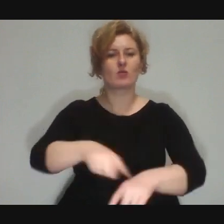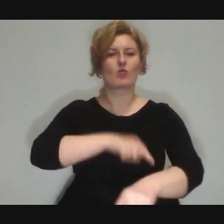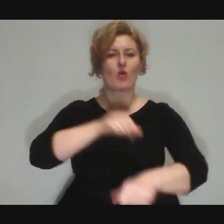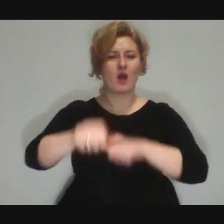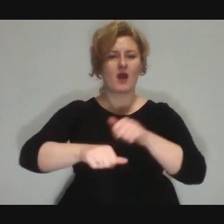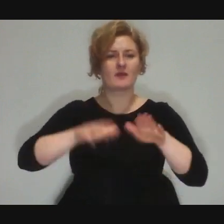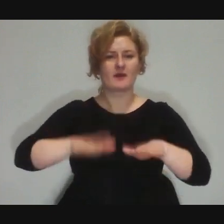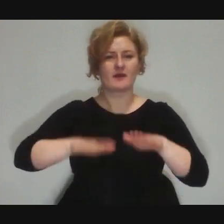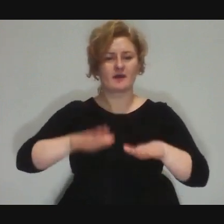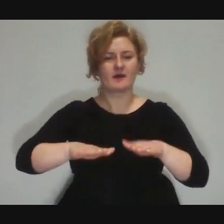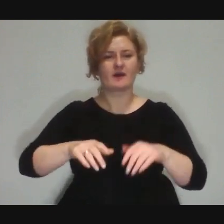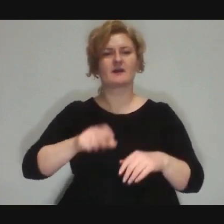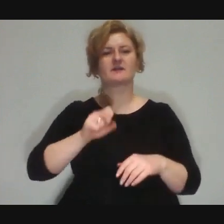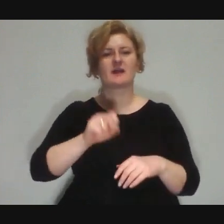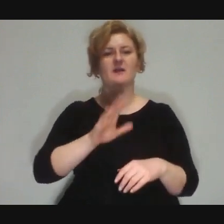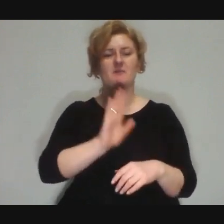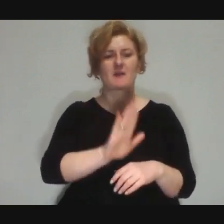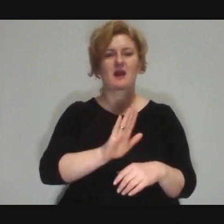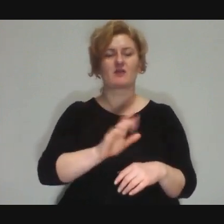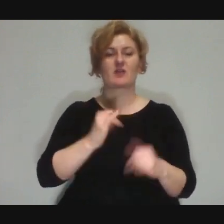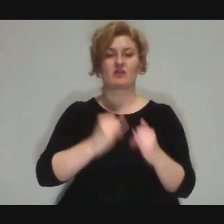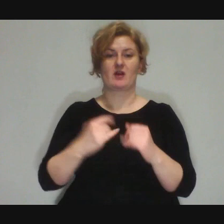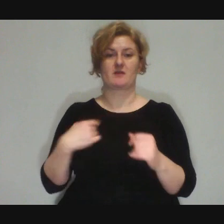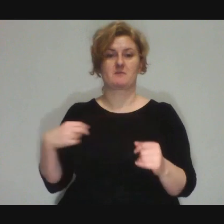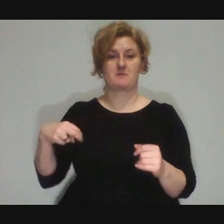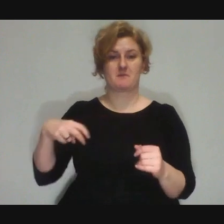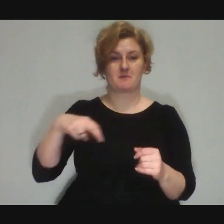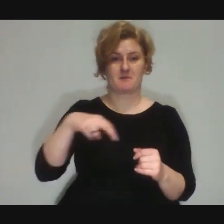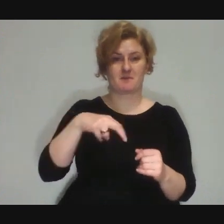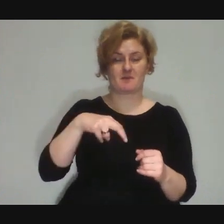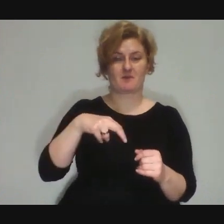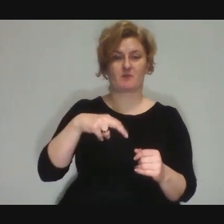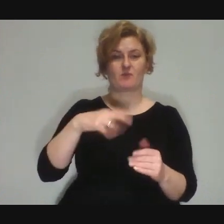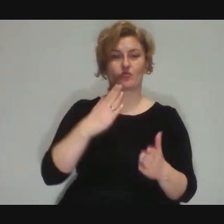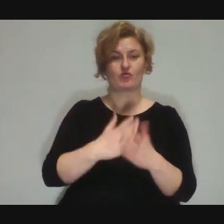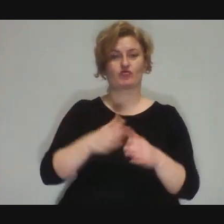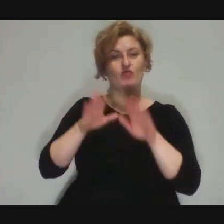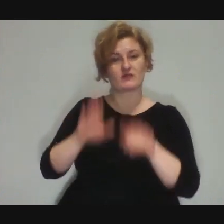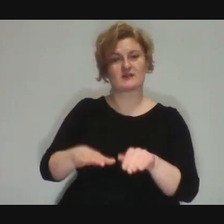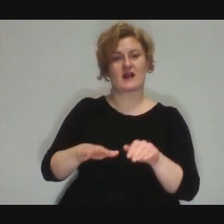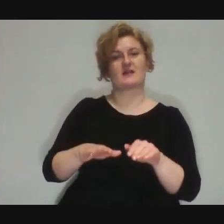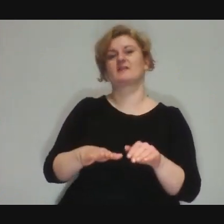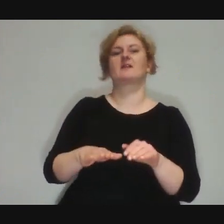have something to make you stay once you've entered they attract your attention.